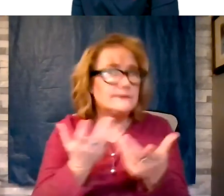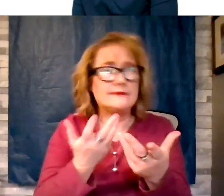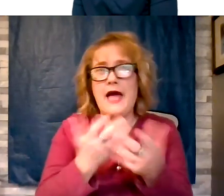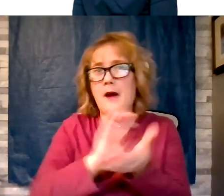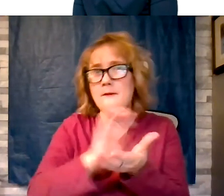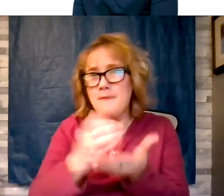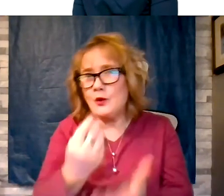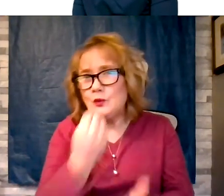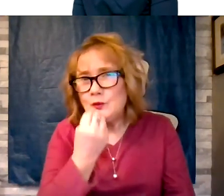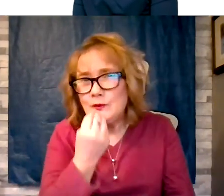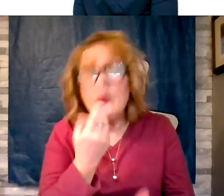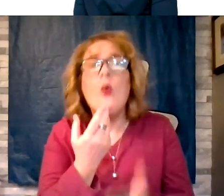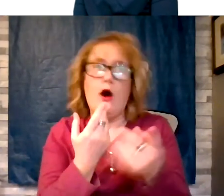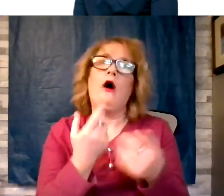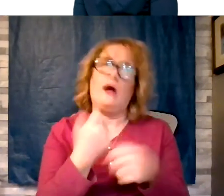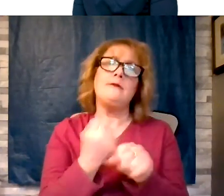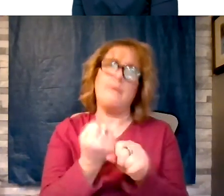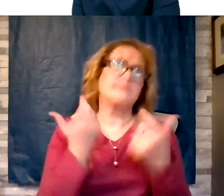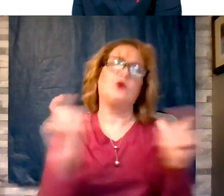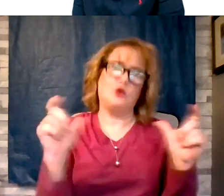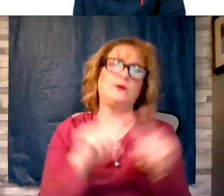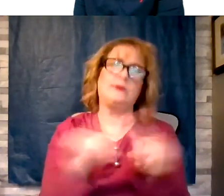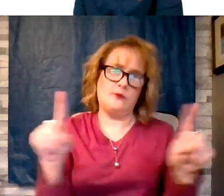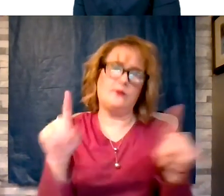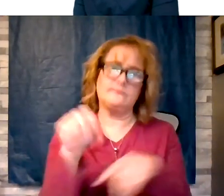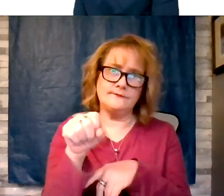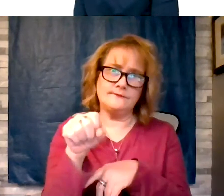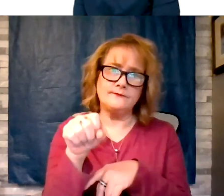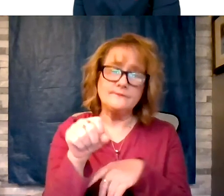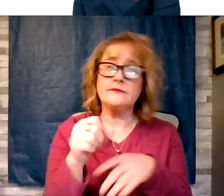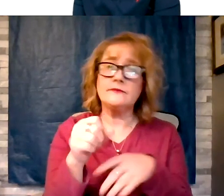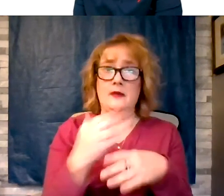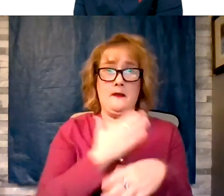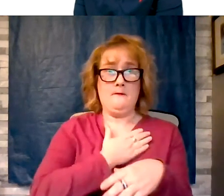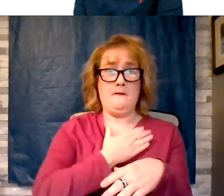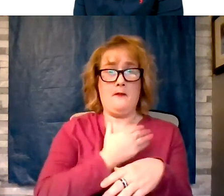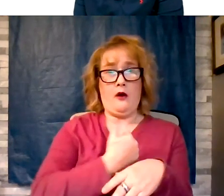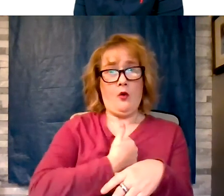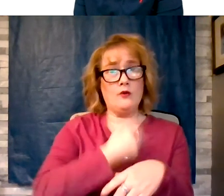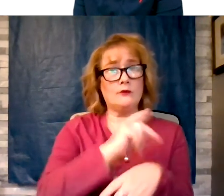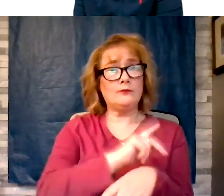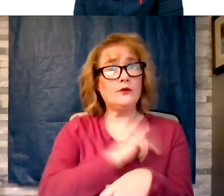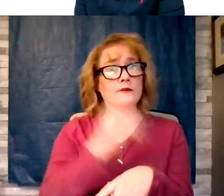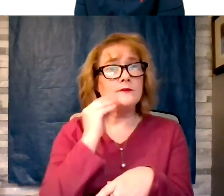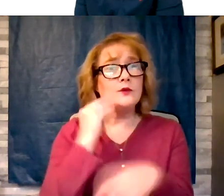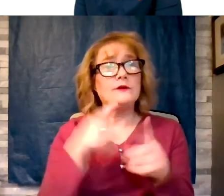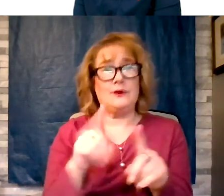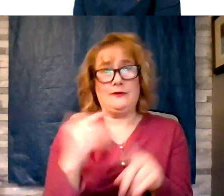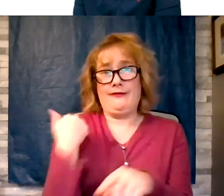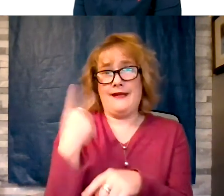difference. What I can tell you from my own personal experience, during the last year I had to lose 40 pounds because I was